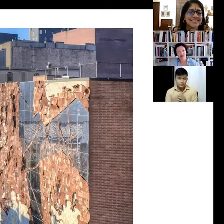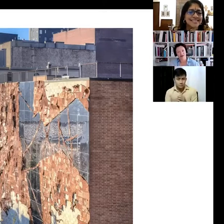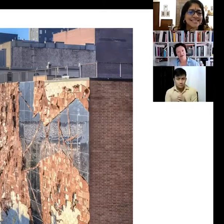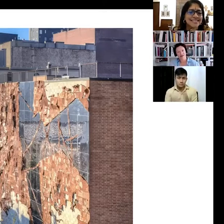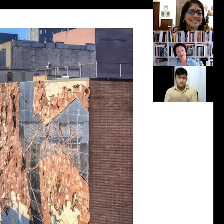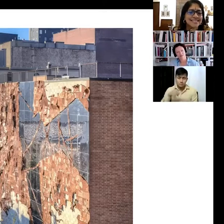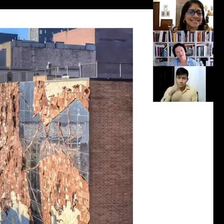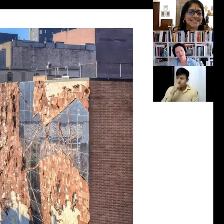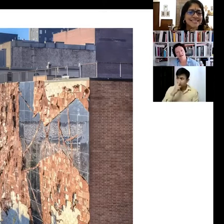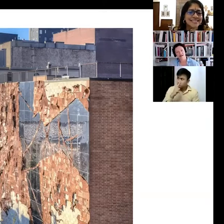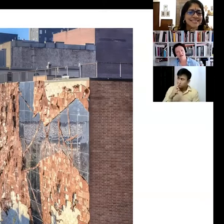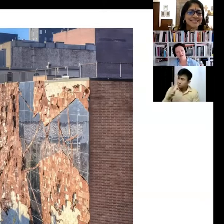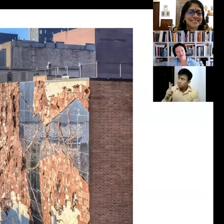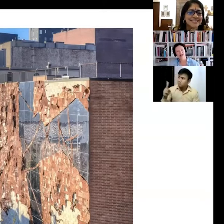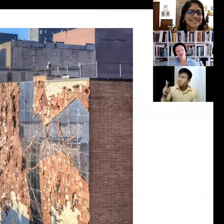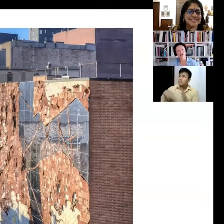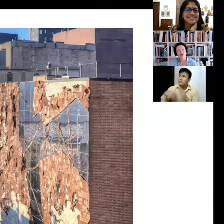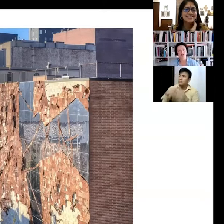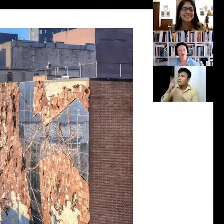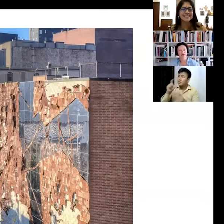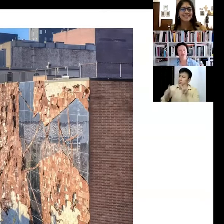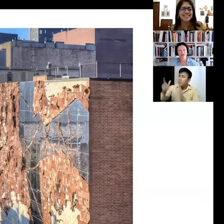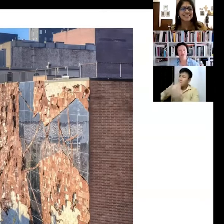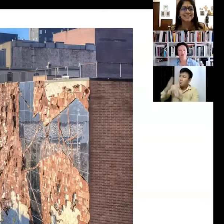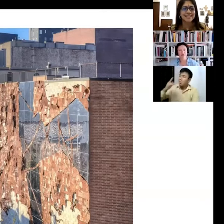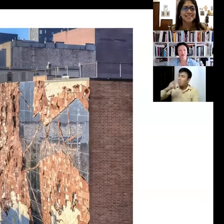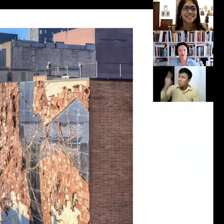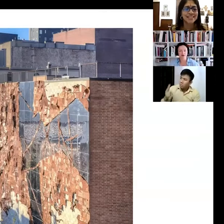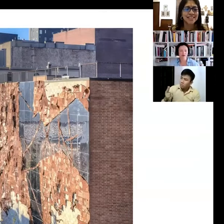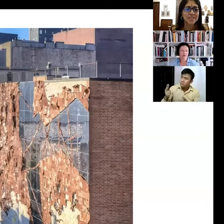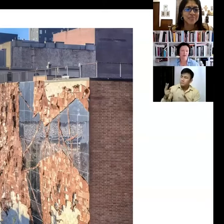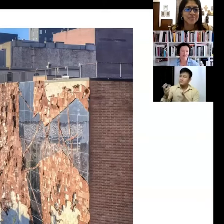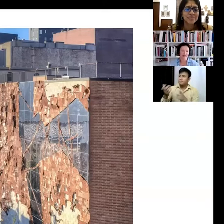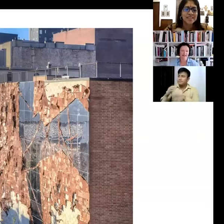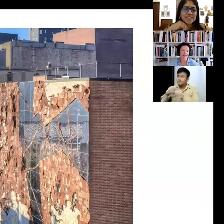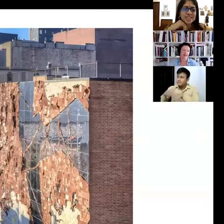gardens that have been designed by this Dutch horticulturist called Piet Oudolf who is amazing,